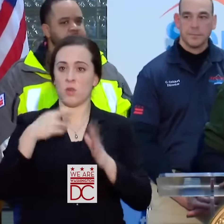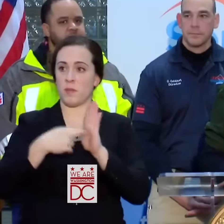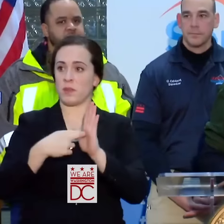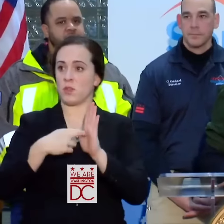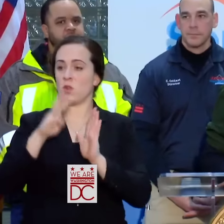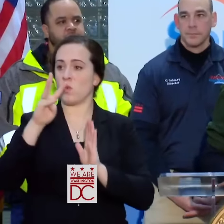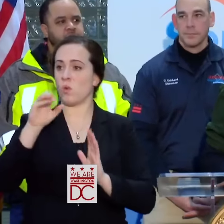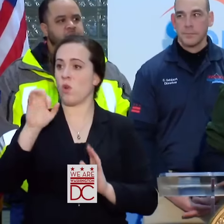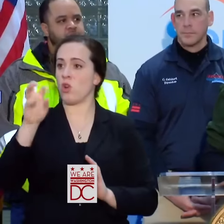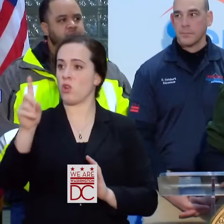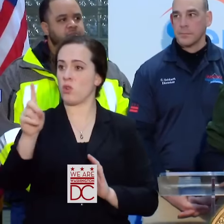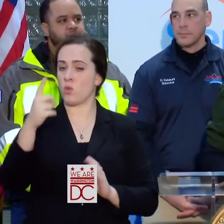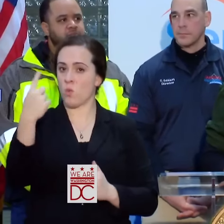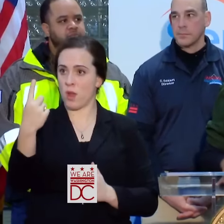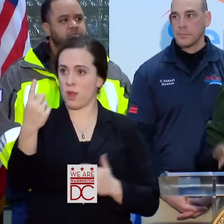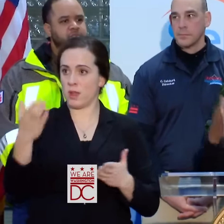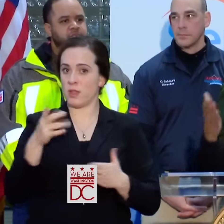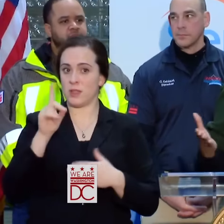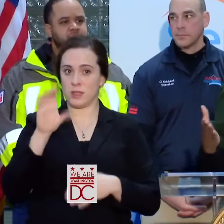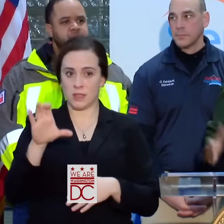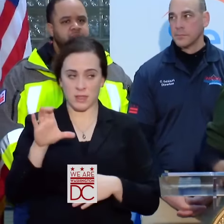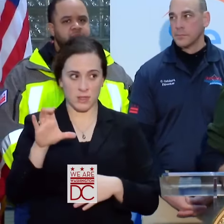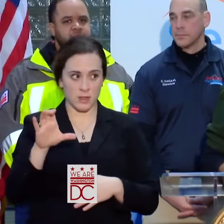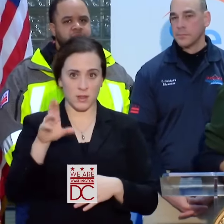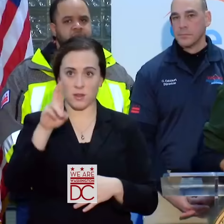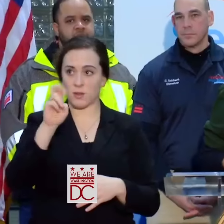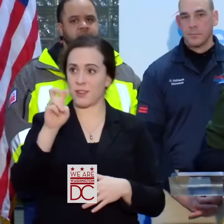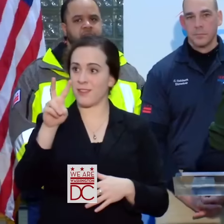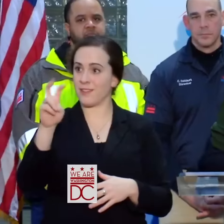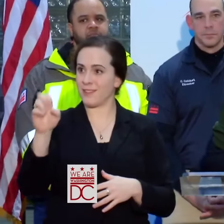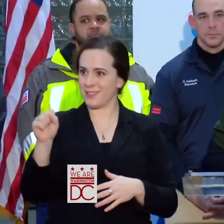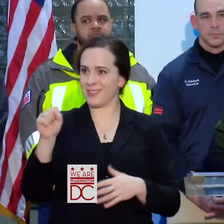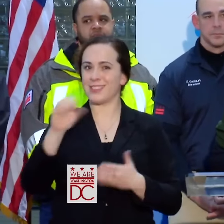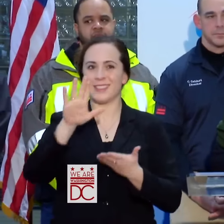1 IN WASHINGTON, D.C. AND THE REEVES CENTER IS LOCATED IN WARD 1.